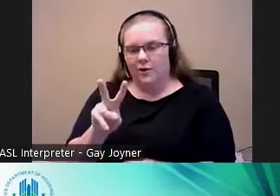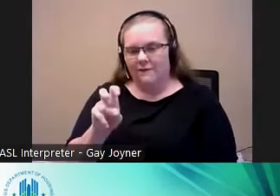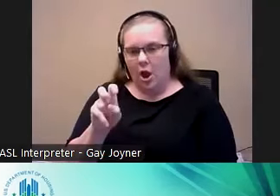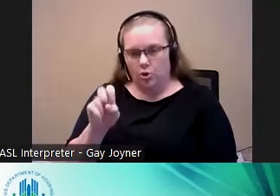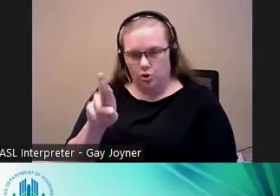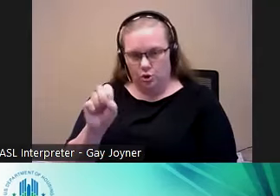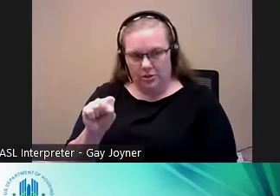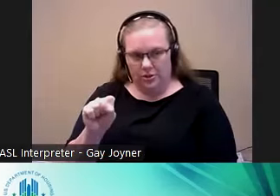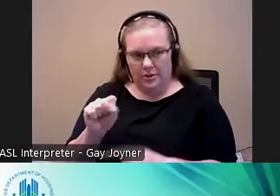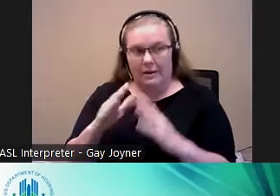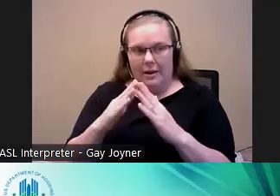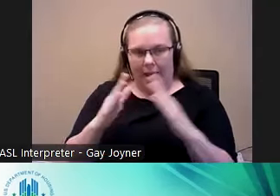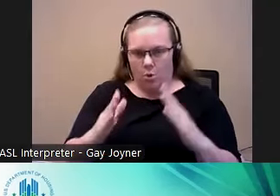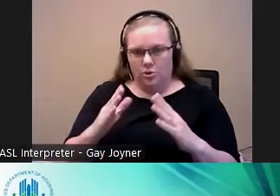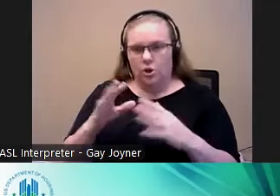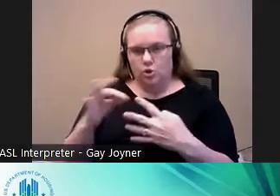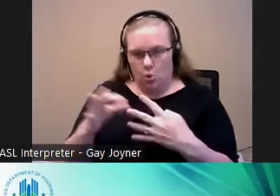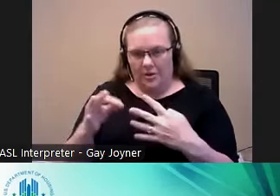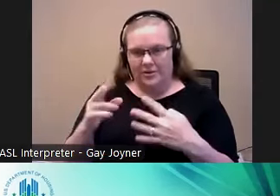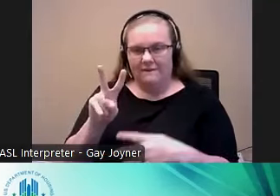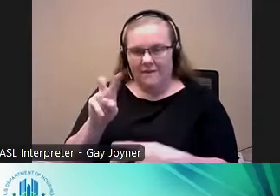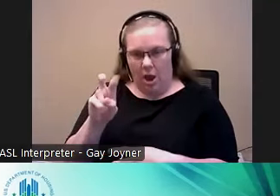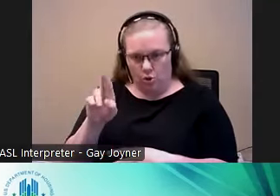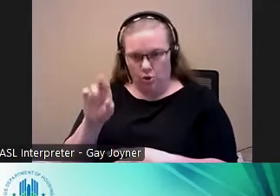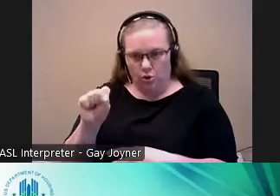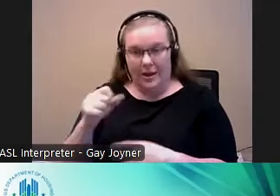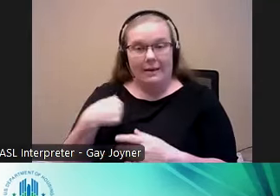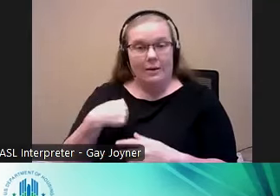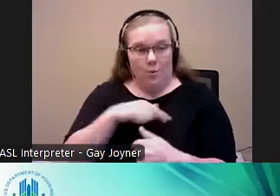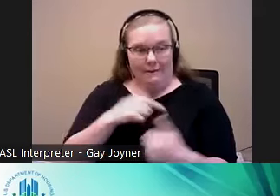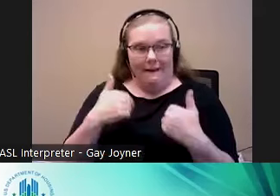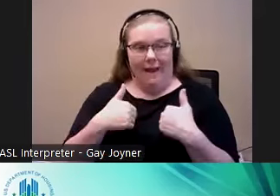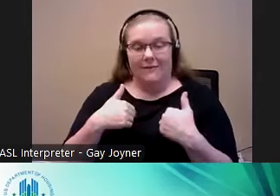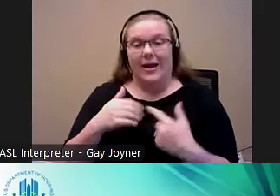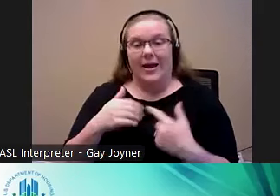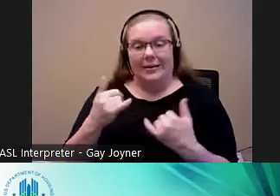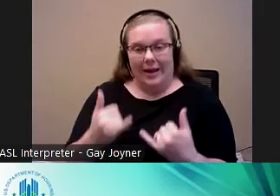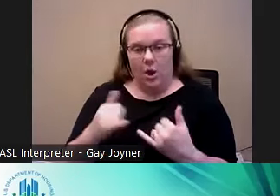then we have several of what we call SPV's or special-purpose vouchers.